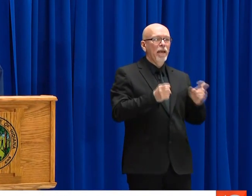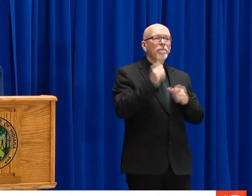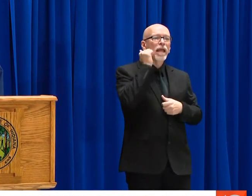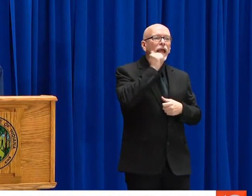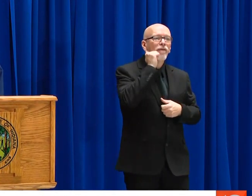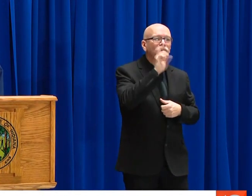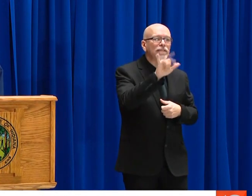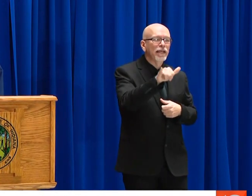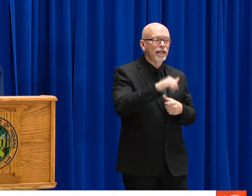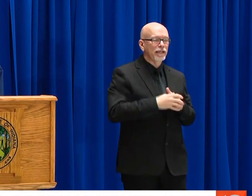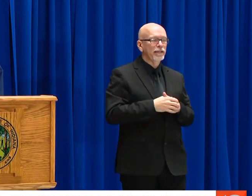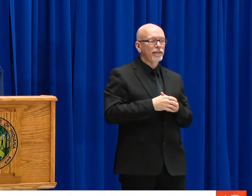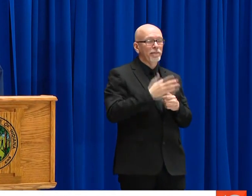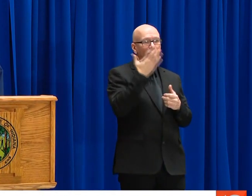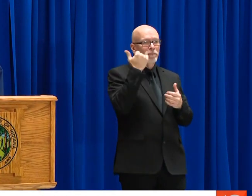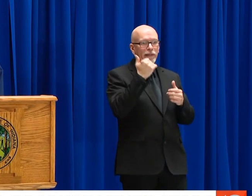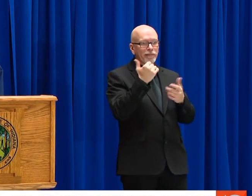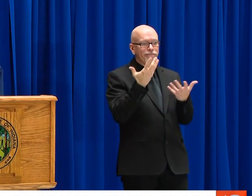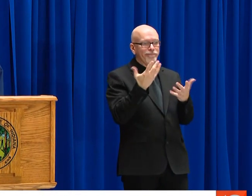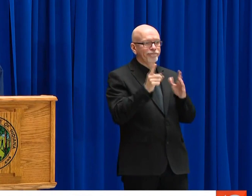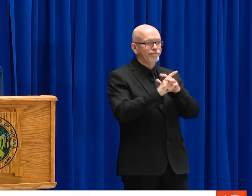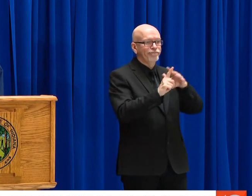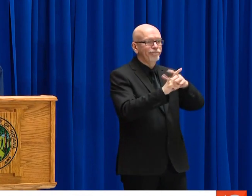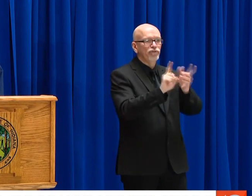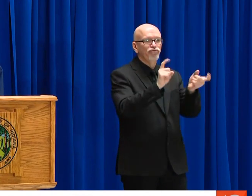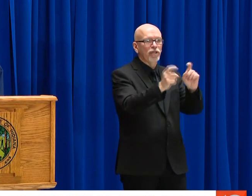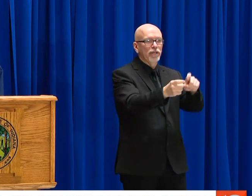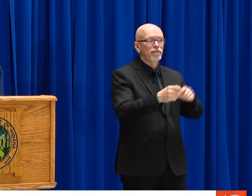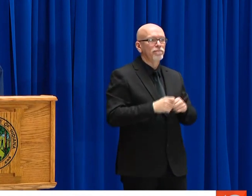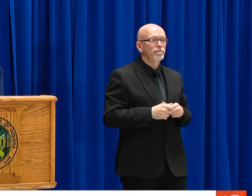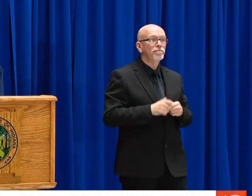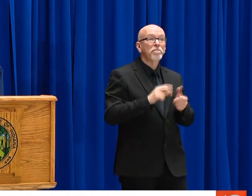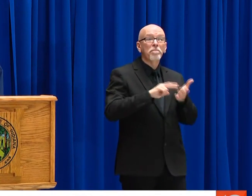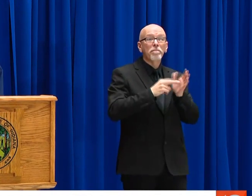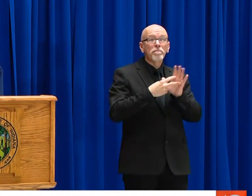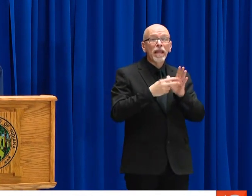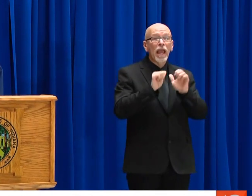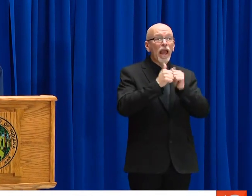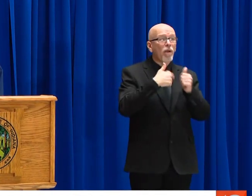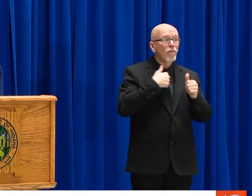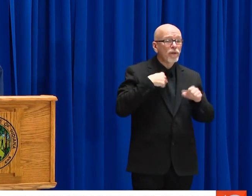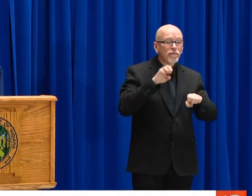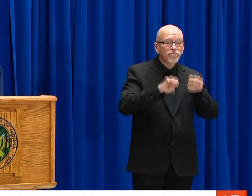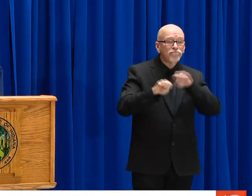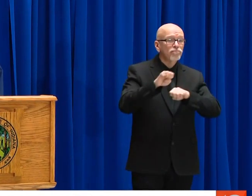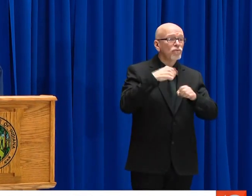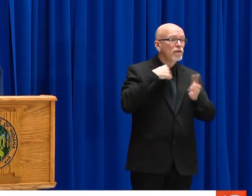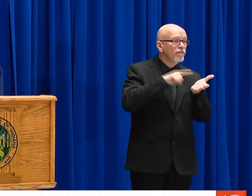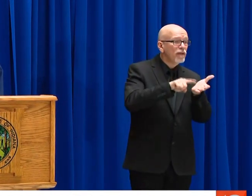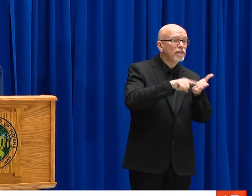WE WILL CONTINUE TO SEE MORE CASES. EVERY STATE IS HAVING TO ADAPT DAILY.